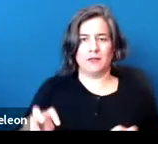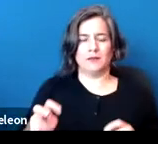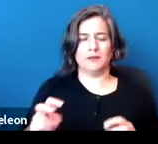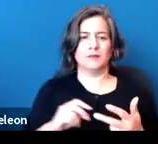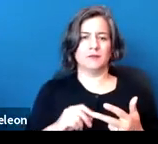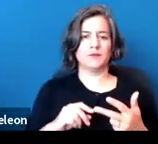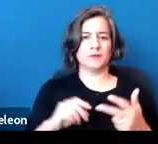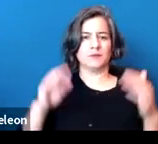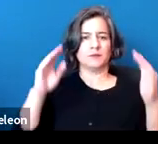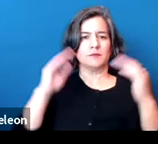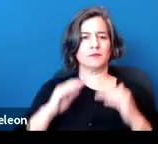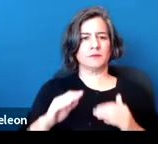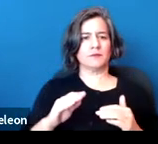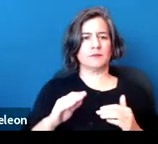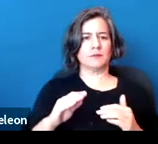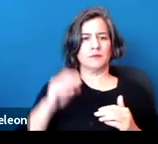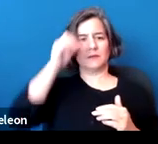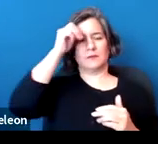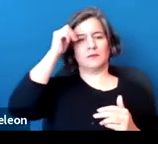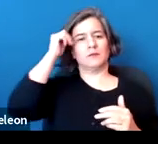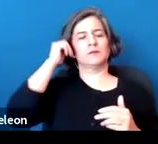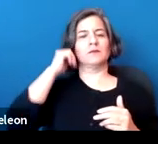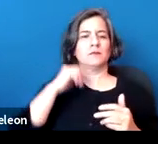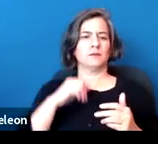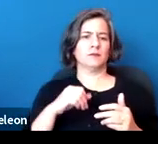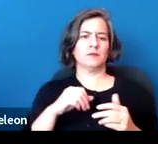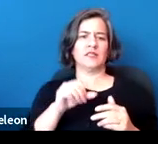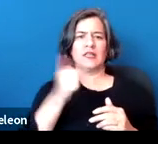The other thing I'll flag that's particularly relevant to us here today is